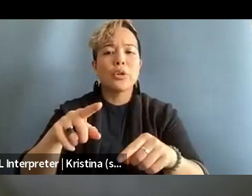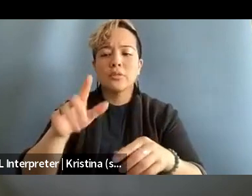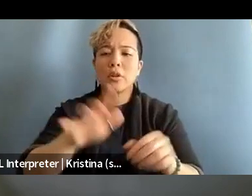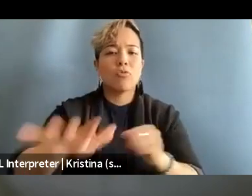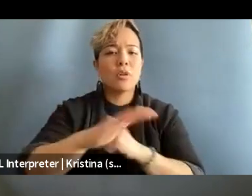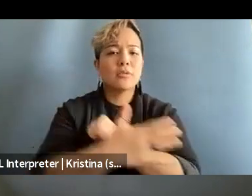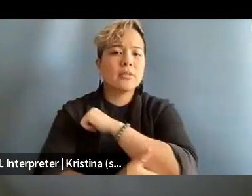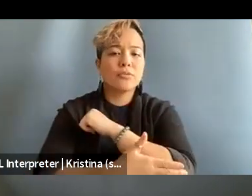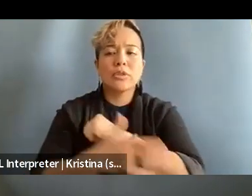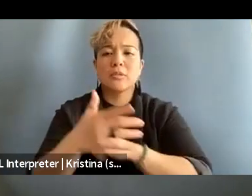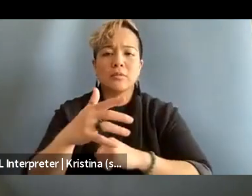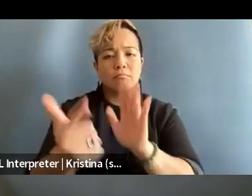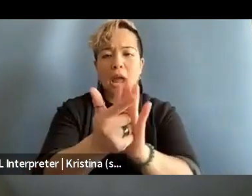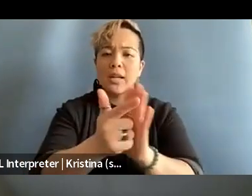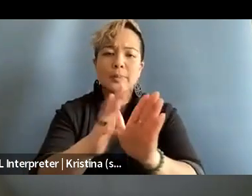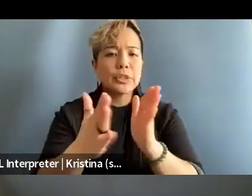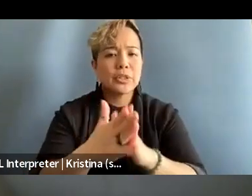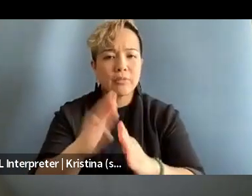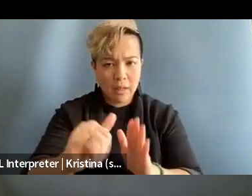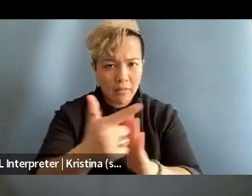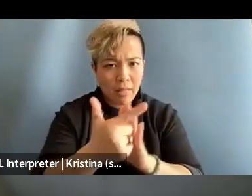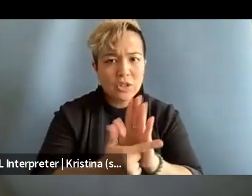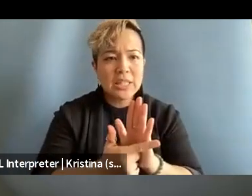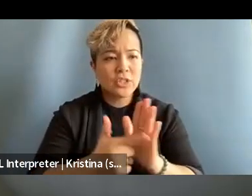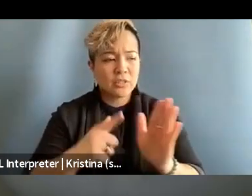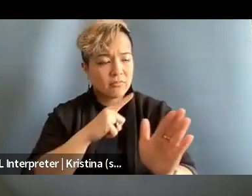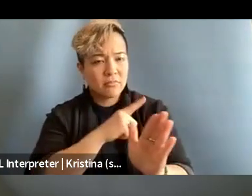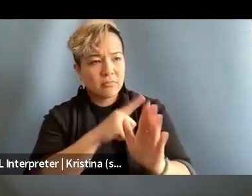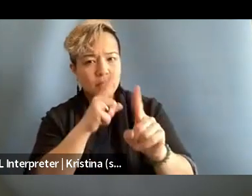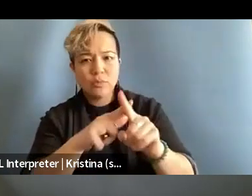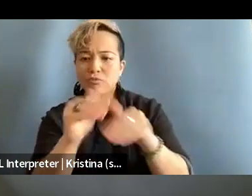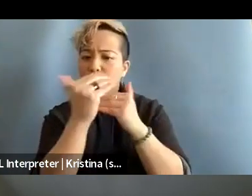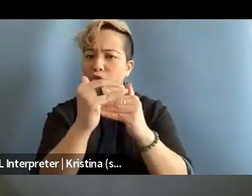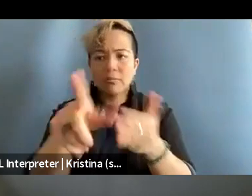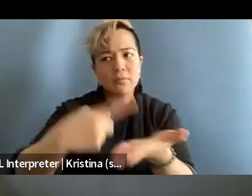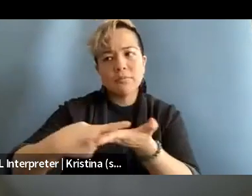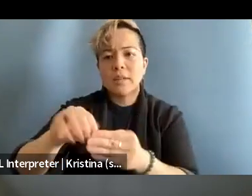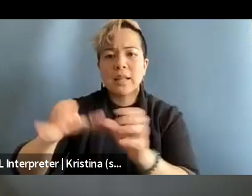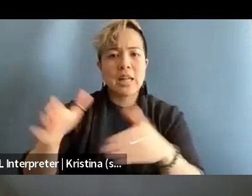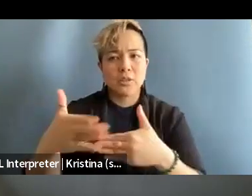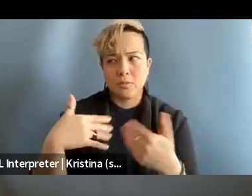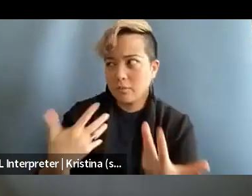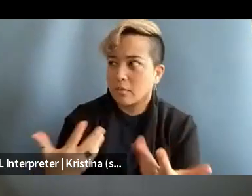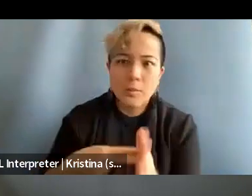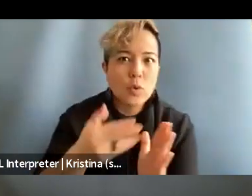legislation that aims to restrict discussion of topics in the classroom. I mean, who better can report on